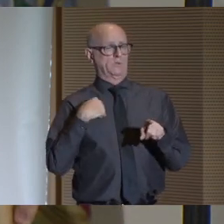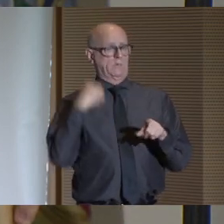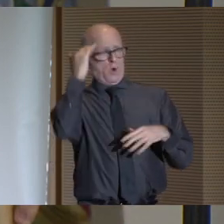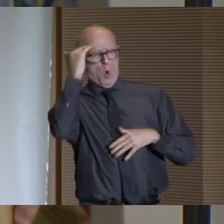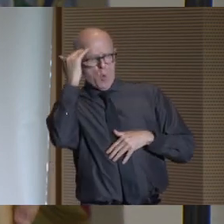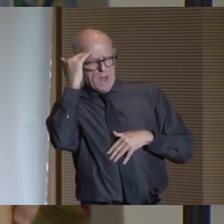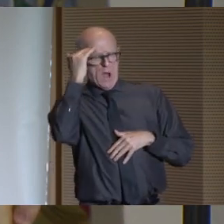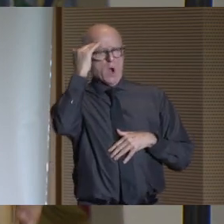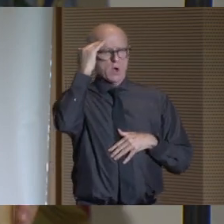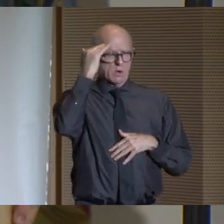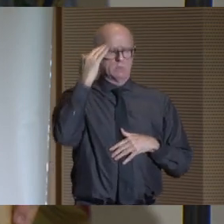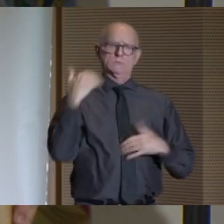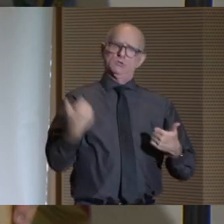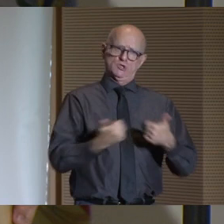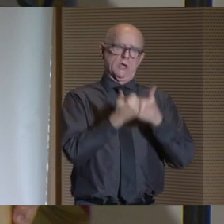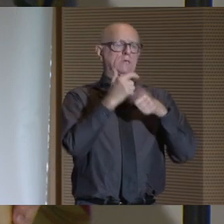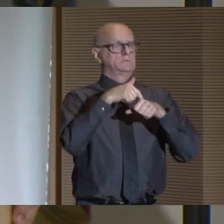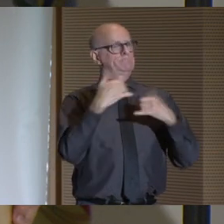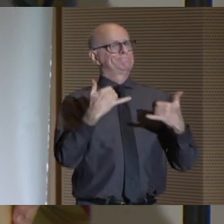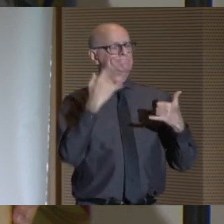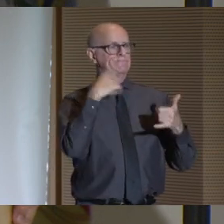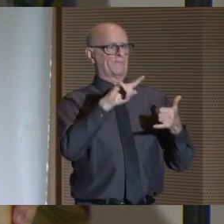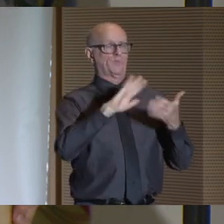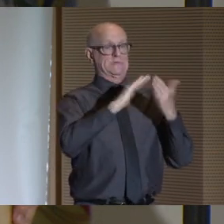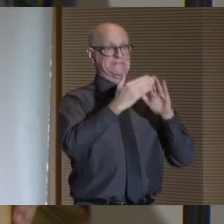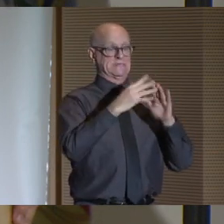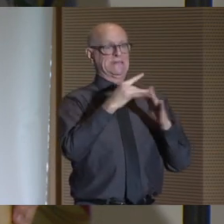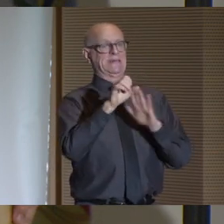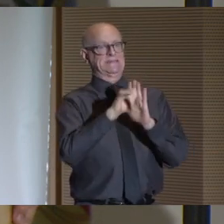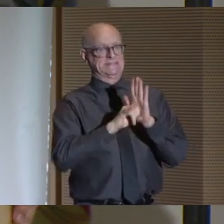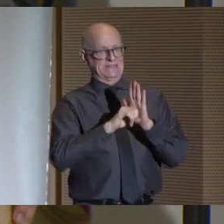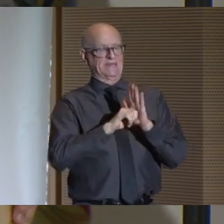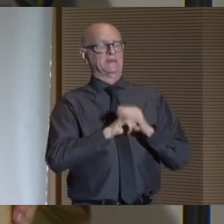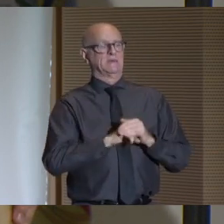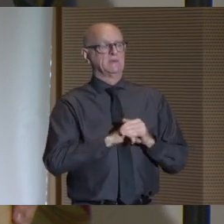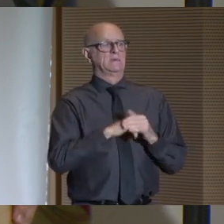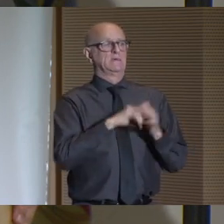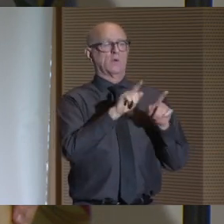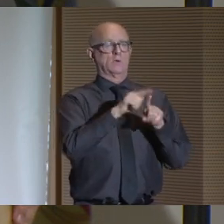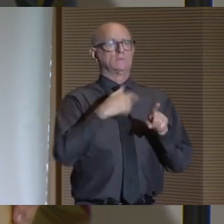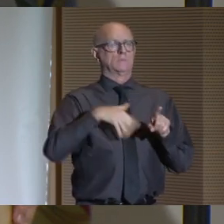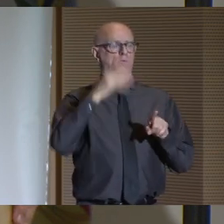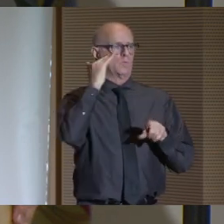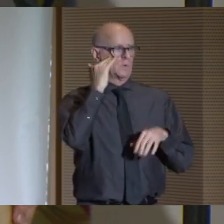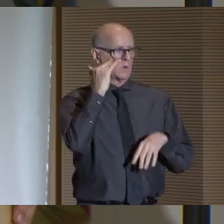We are also very aware that these are challenging times for our city and our state,